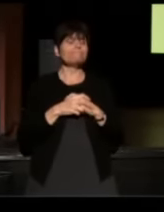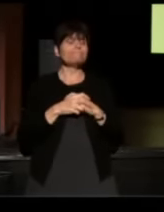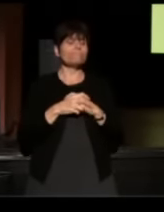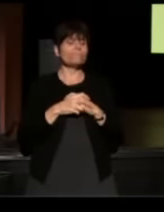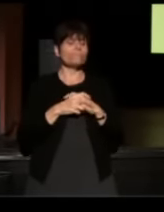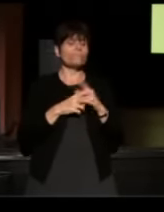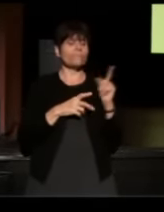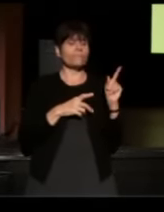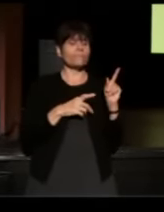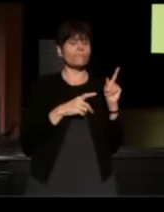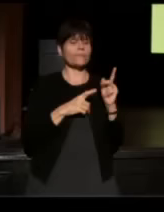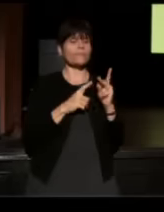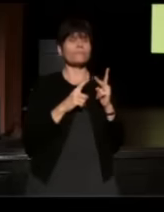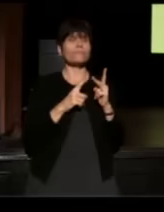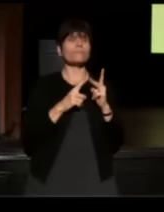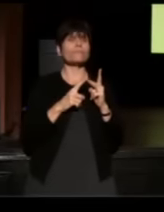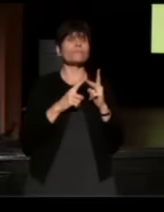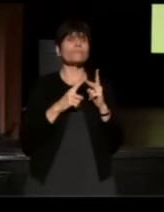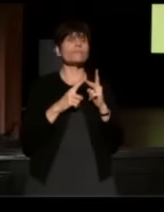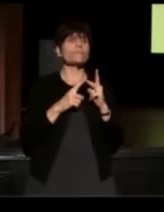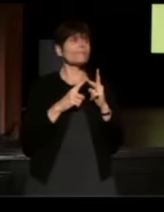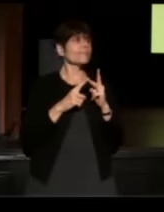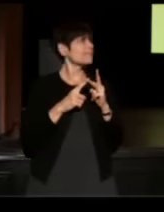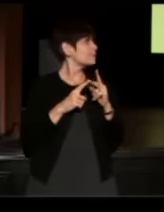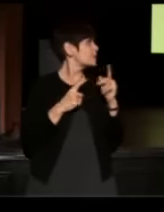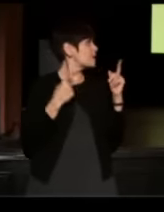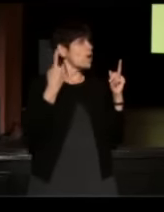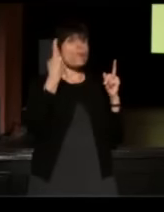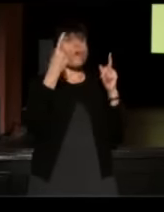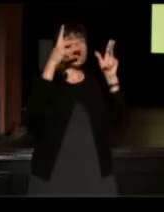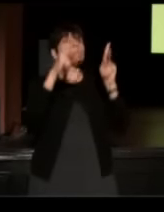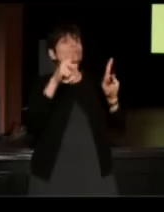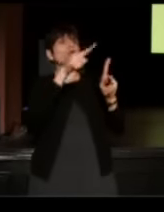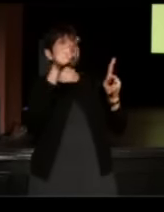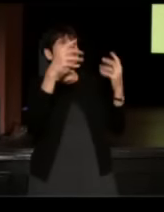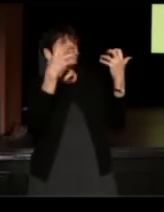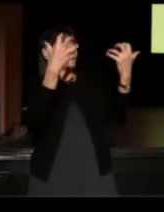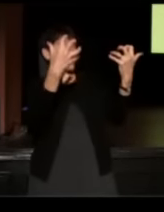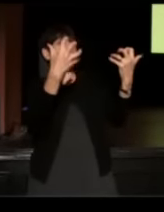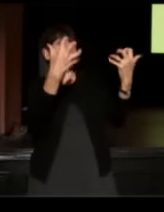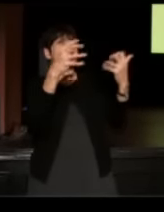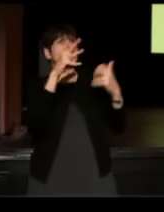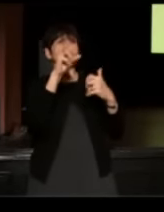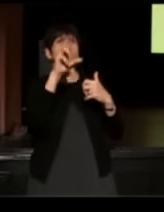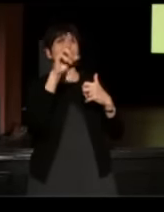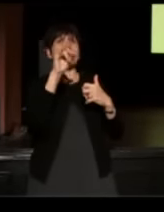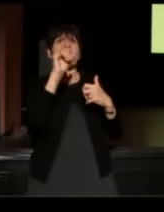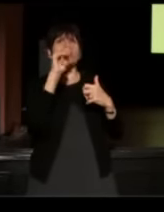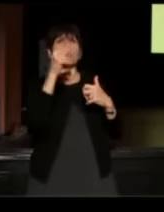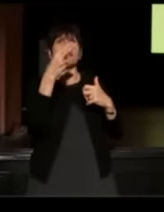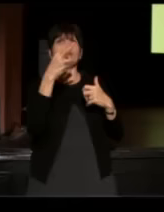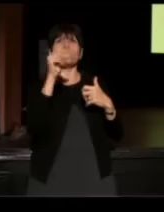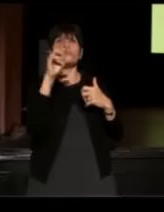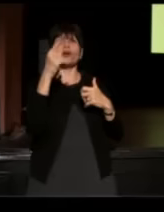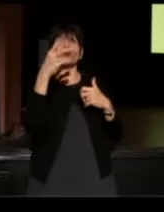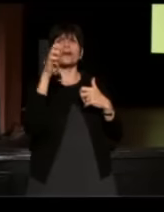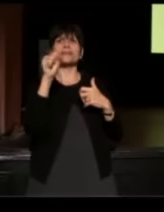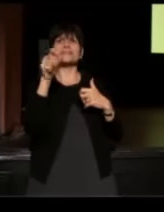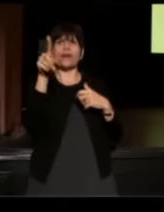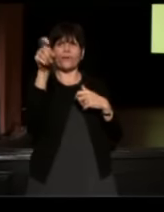I want to just recognize one person in the audience. Meredith Burkiss, are you there still, or did you leave?